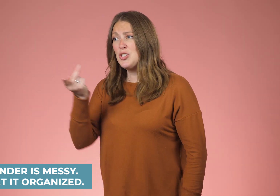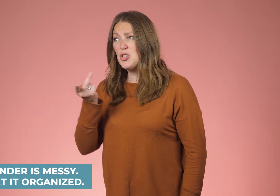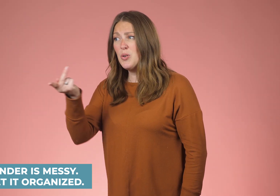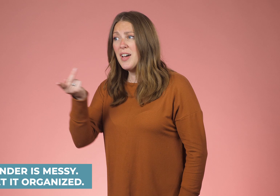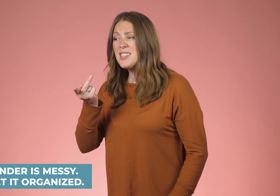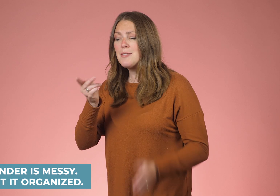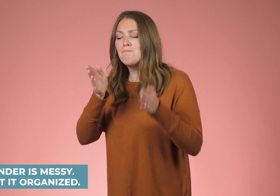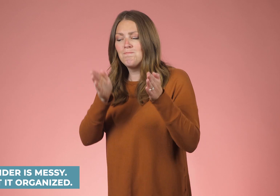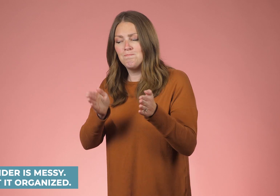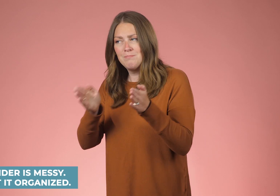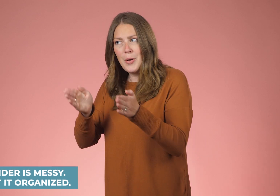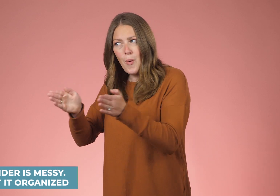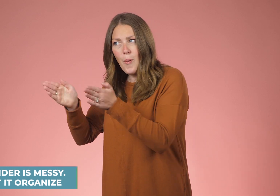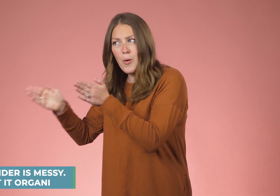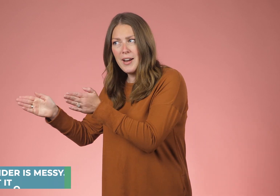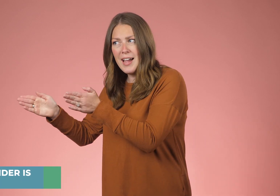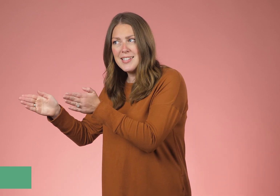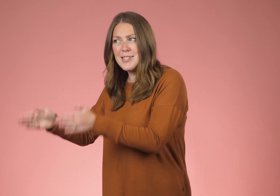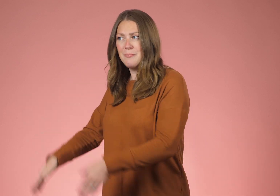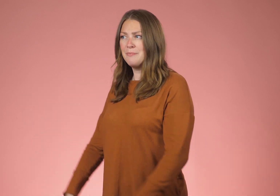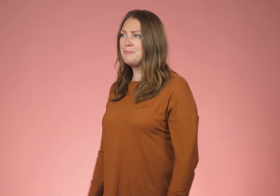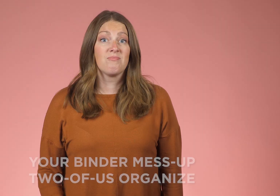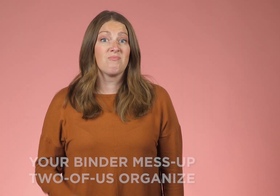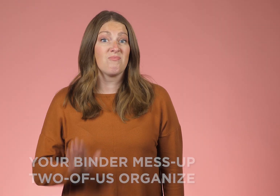Two of us. Organize.